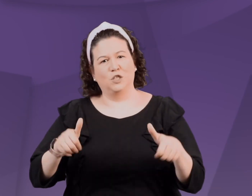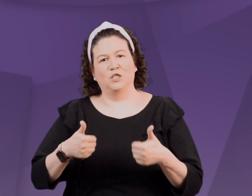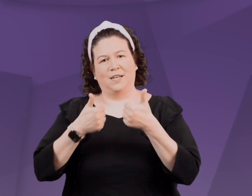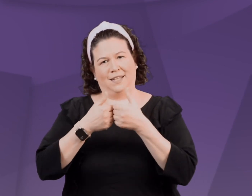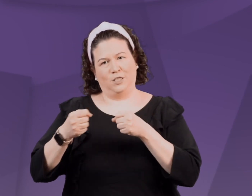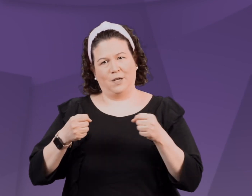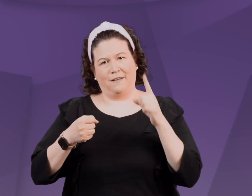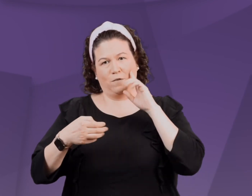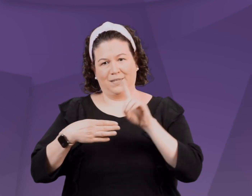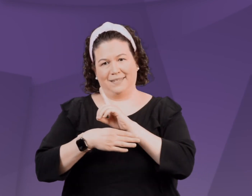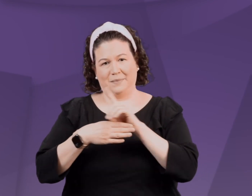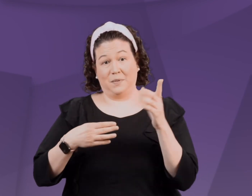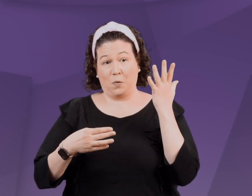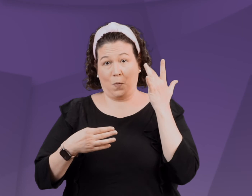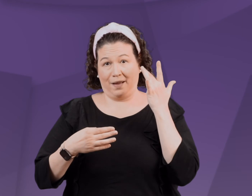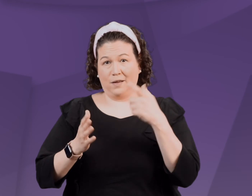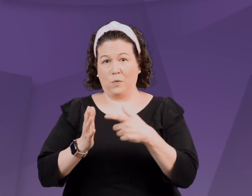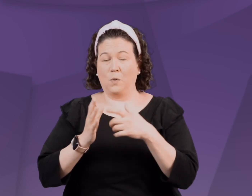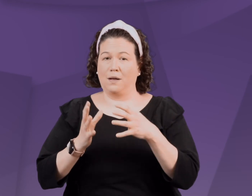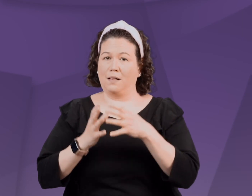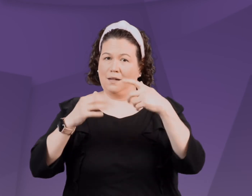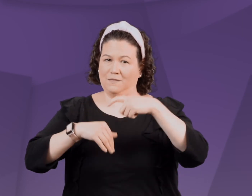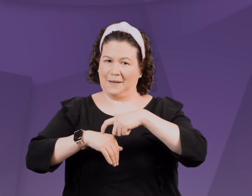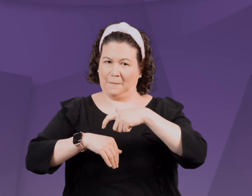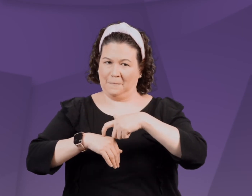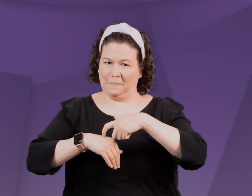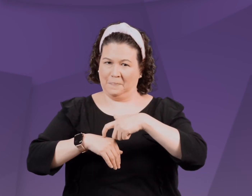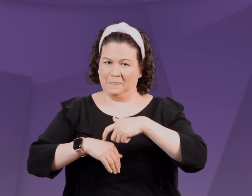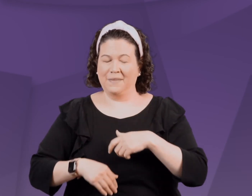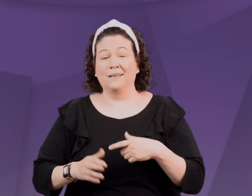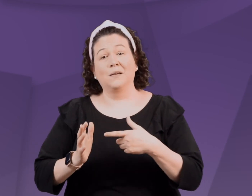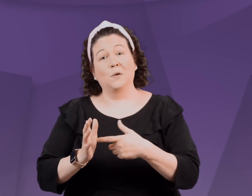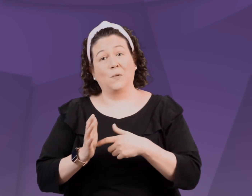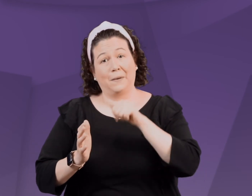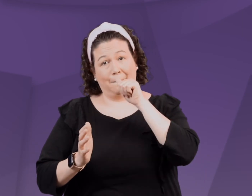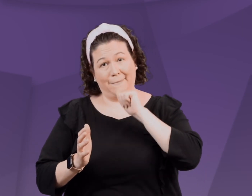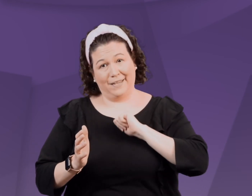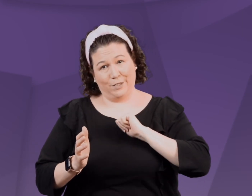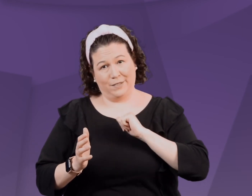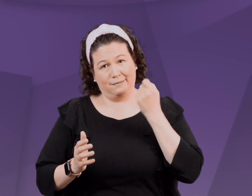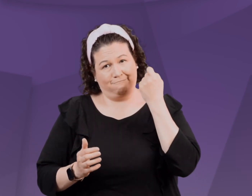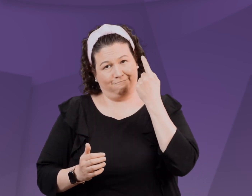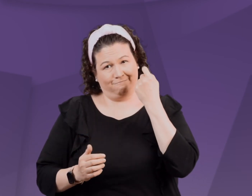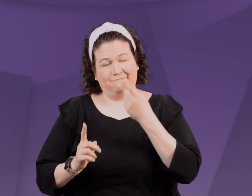This is one of the most challenging strategies for discipline as it requires the most time,